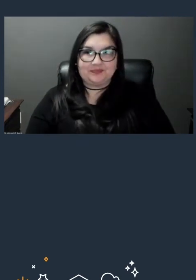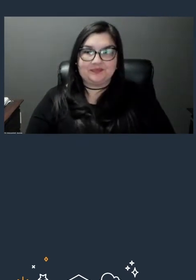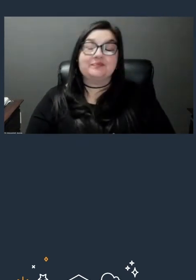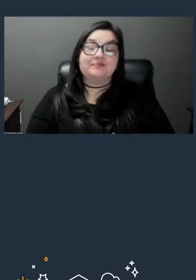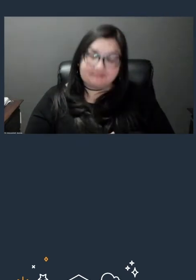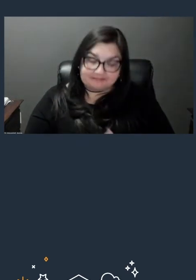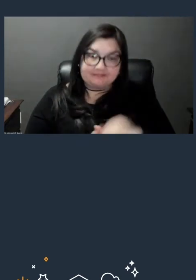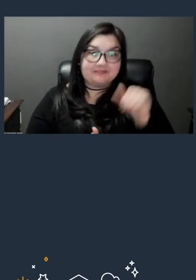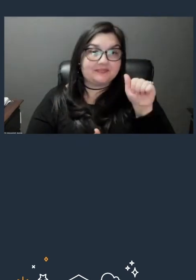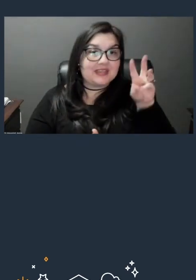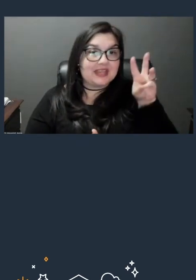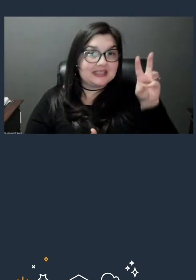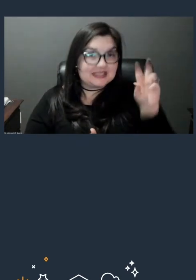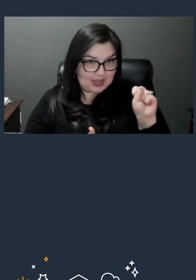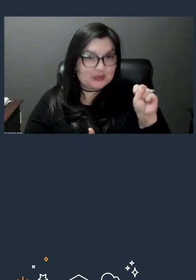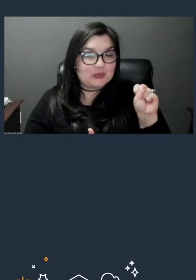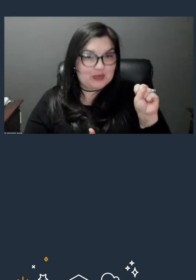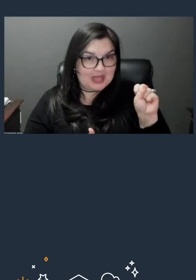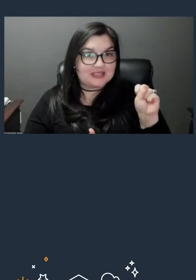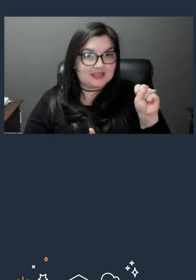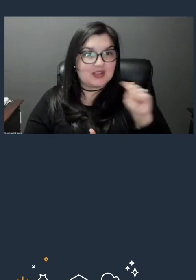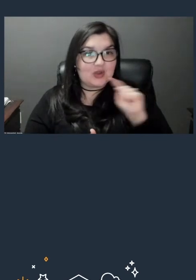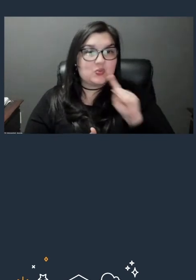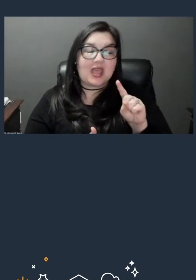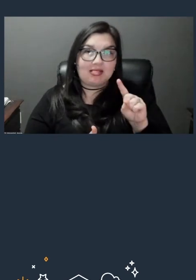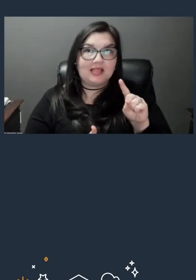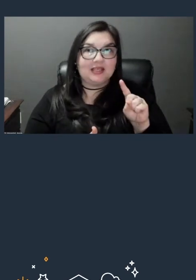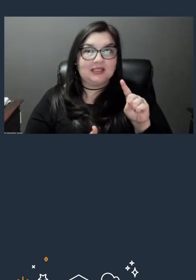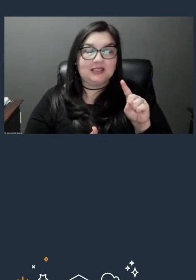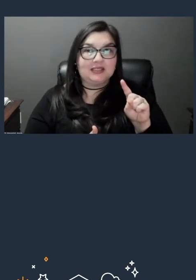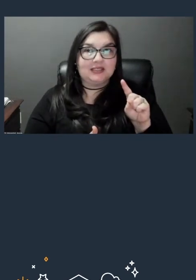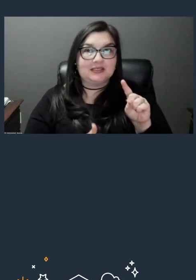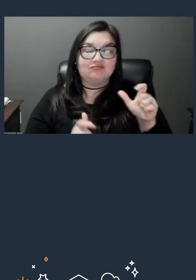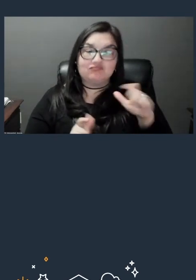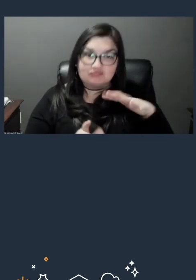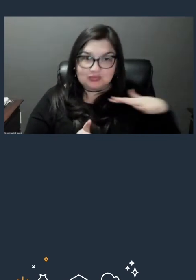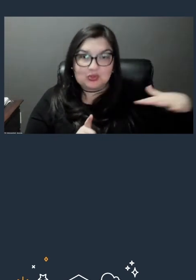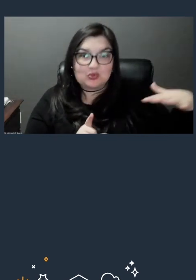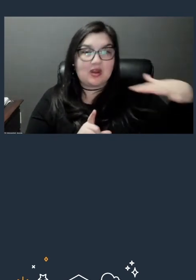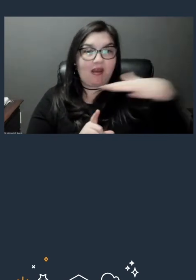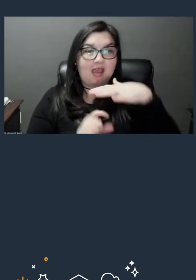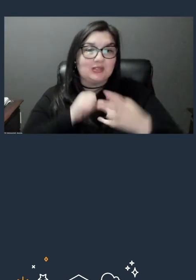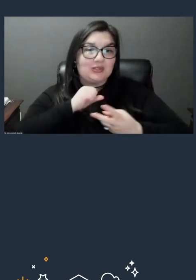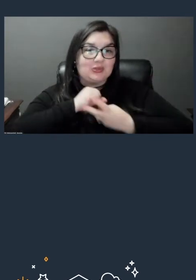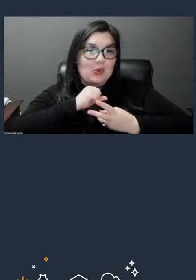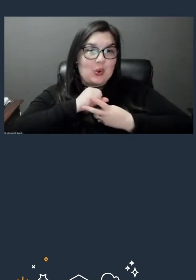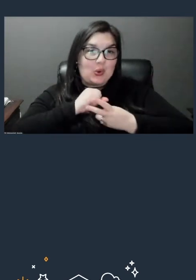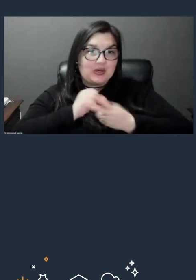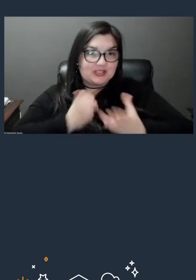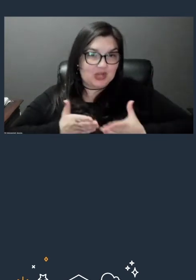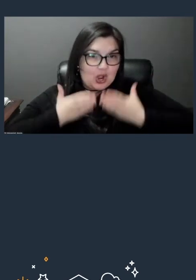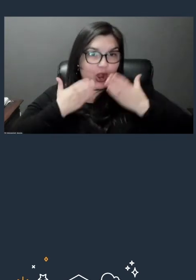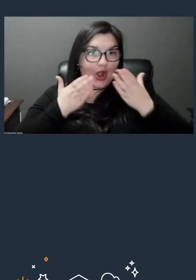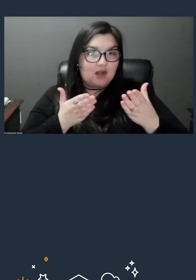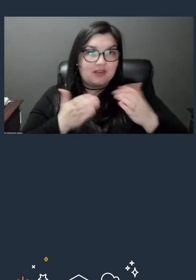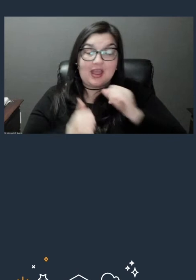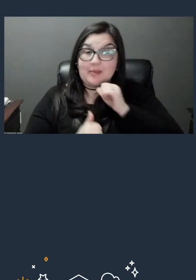have surrounded our various storage offerings with and I'm not just talking about S3.